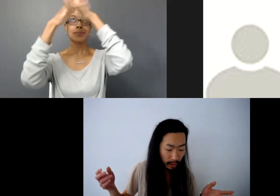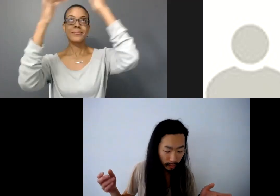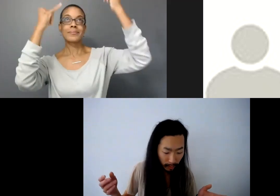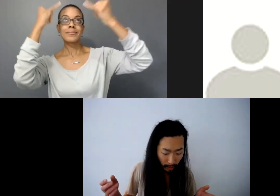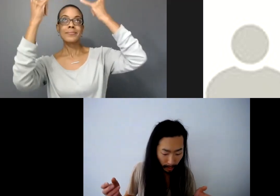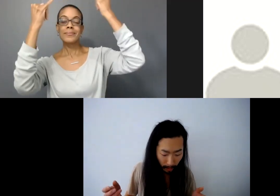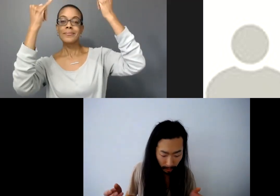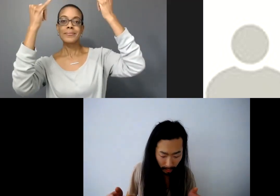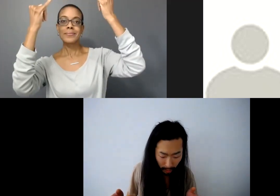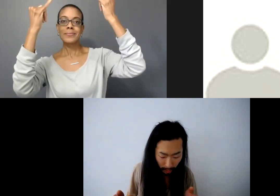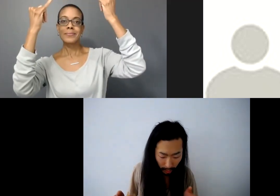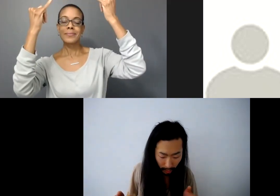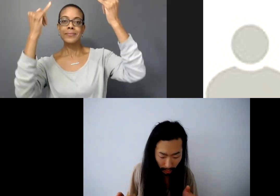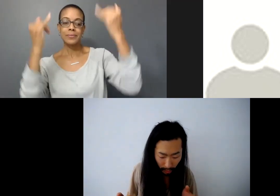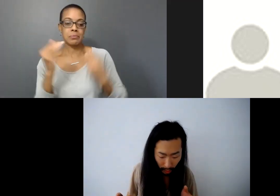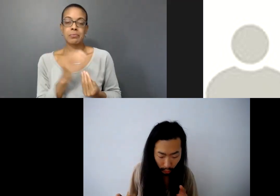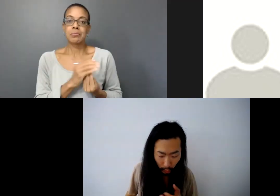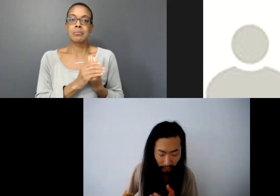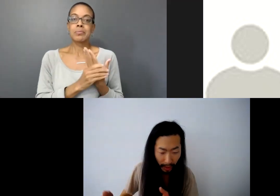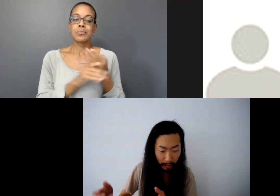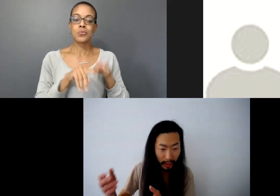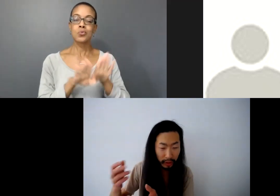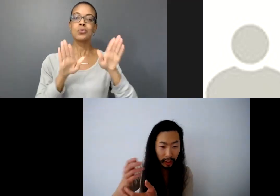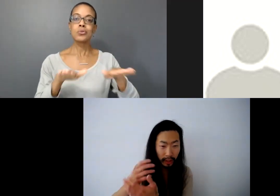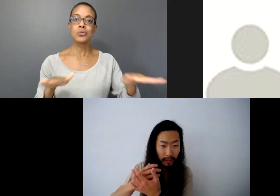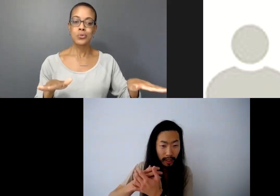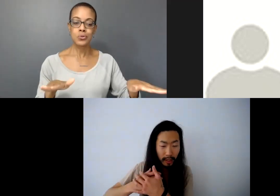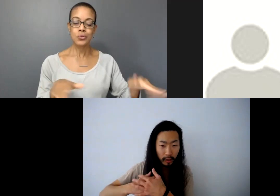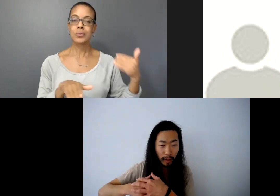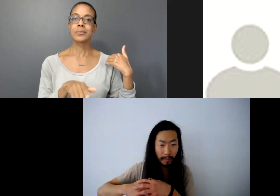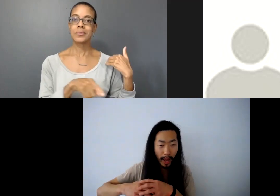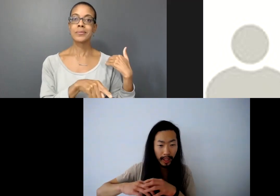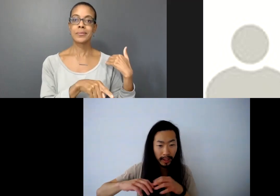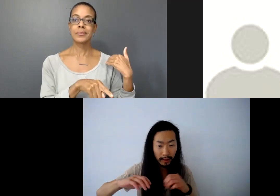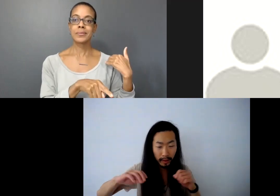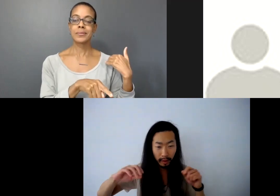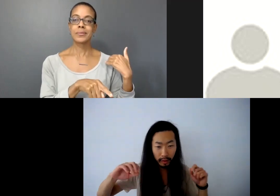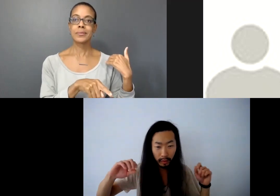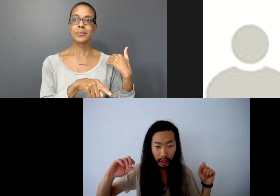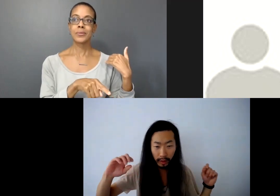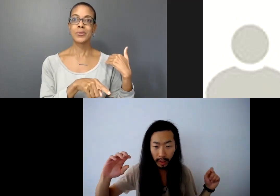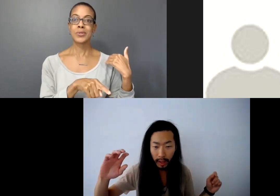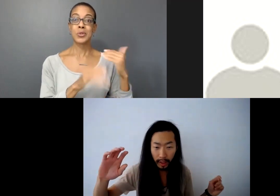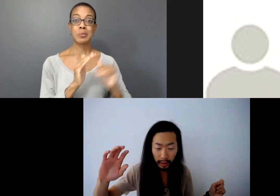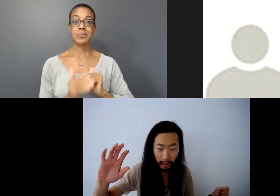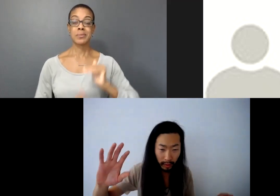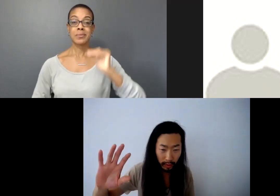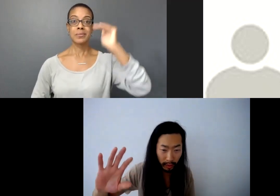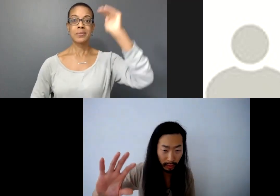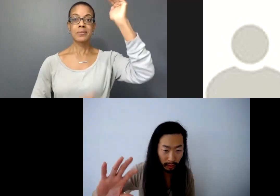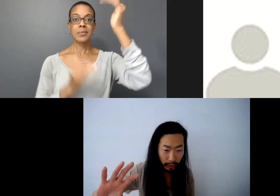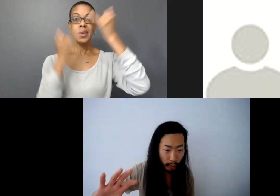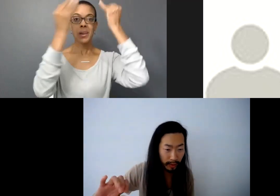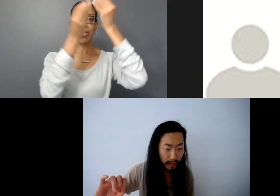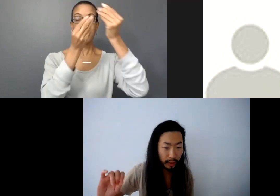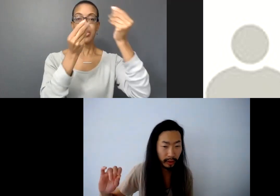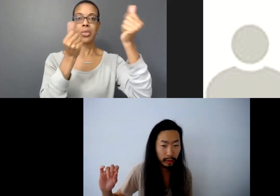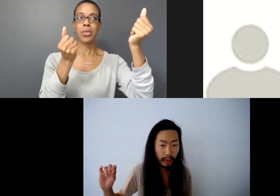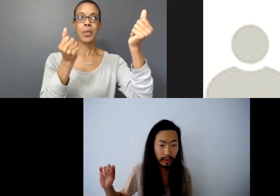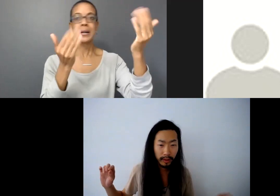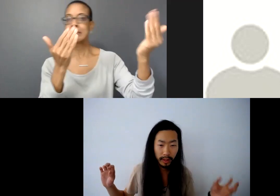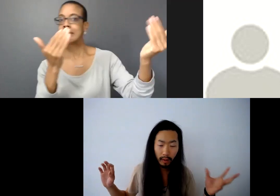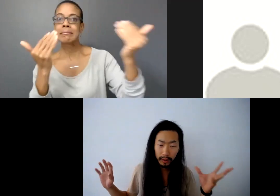How do we invite imagination to come back so that the screen is not just a screen, sound